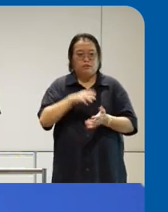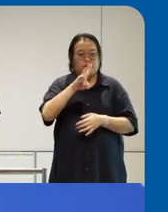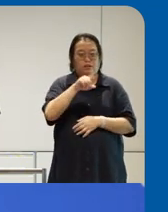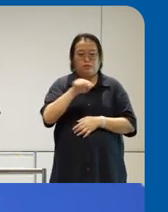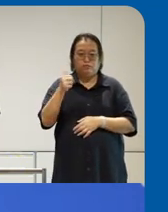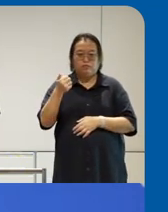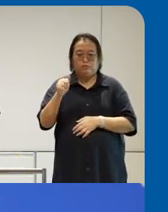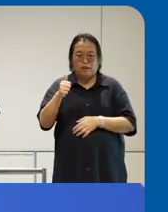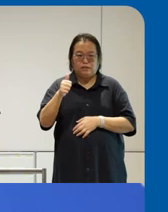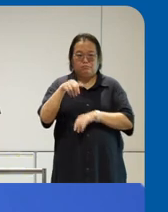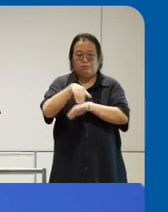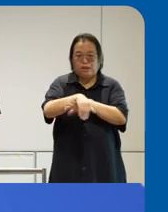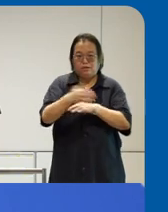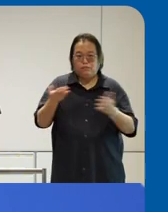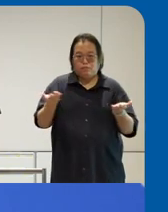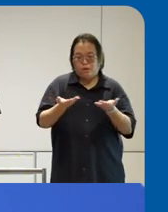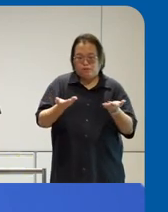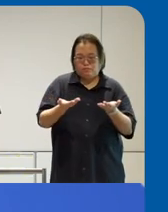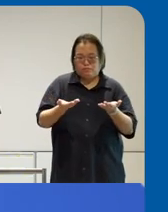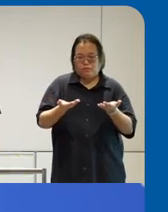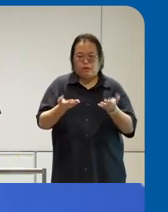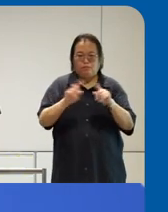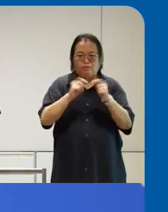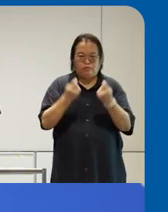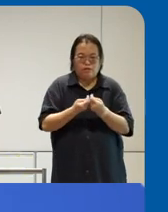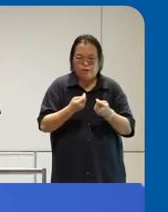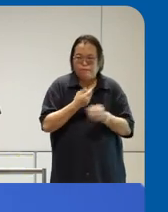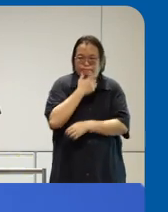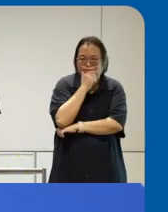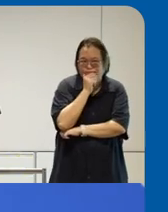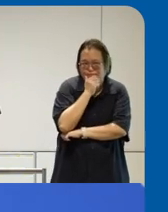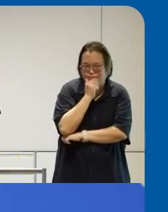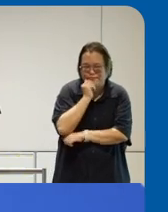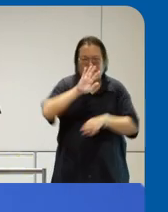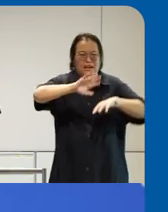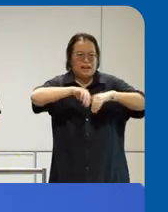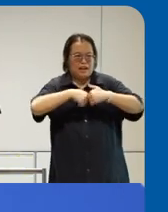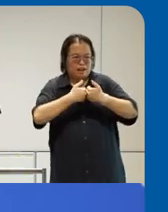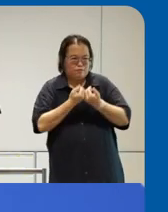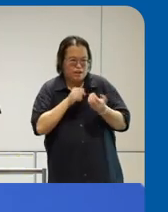did we conspired on how could we uh propagate accessibility uh to our colleagues because we